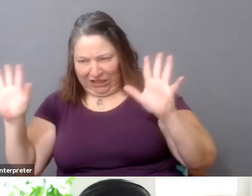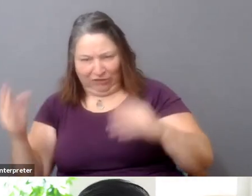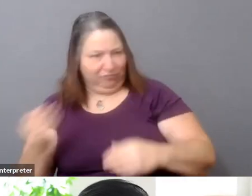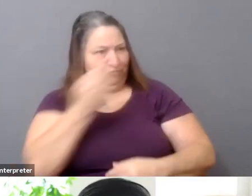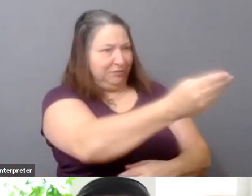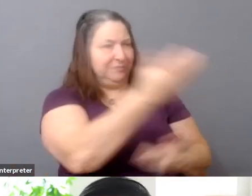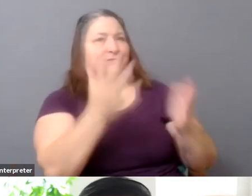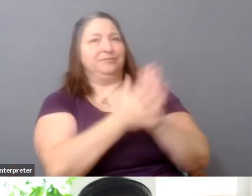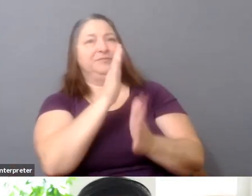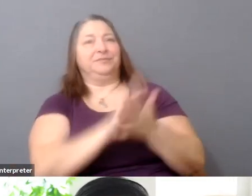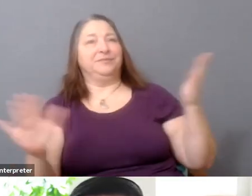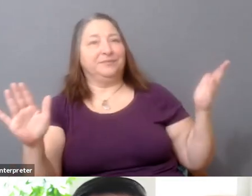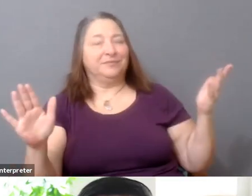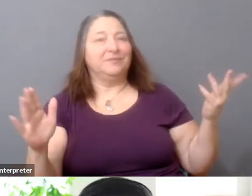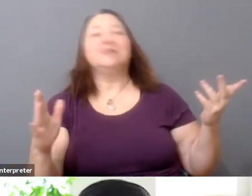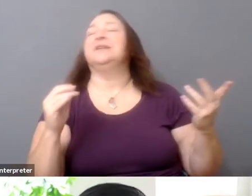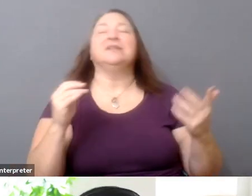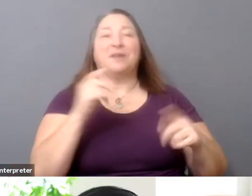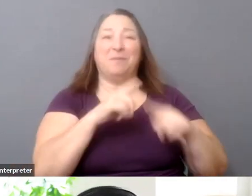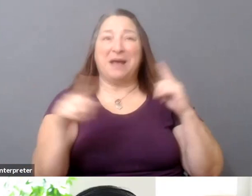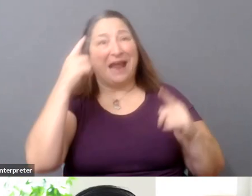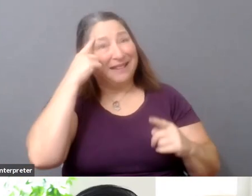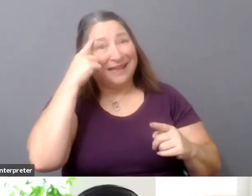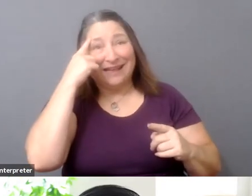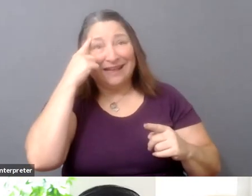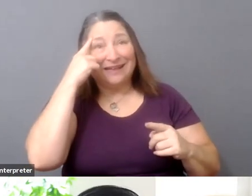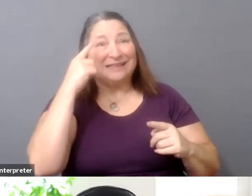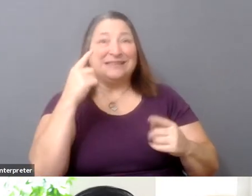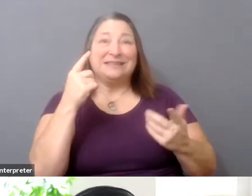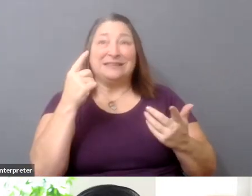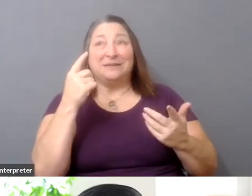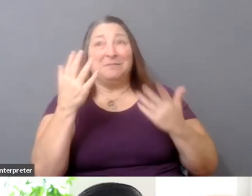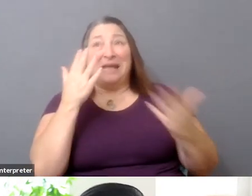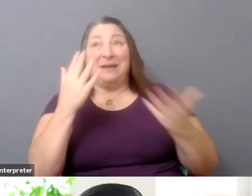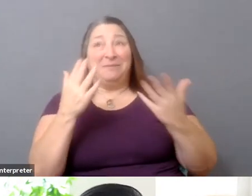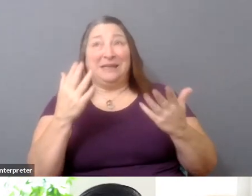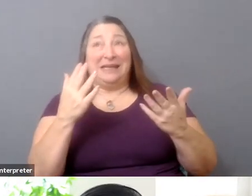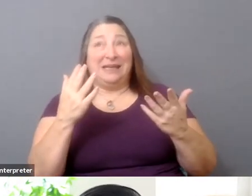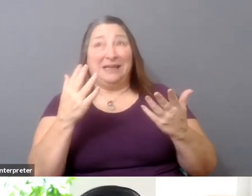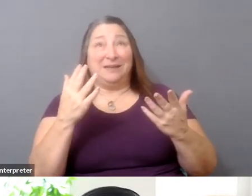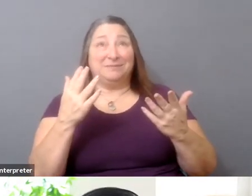a disservice to the project. So that's how I would maybe reframe that question.